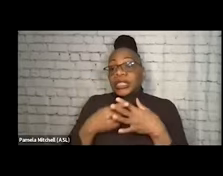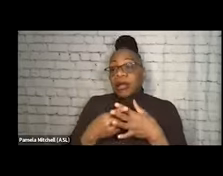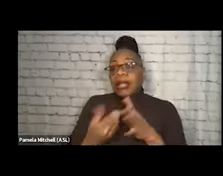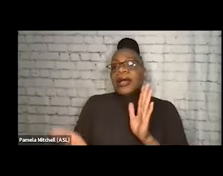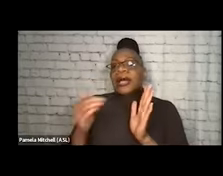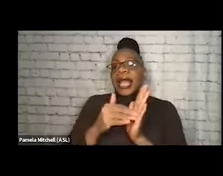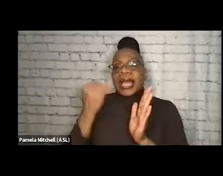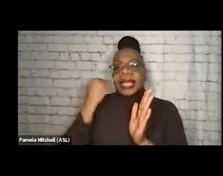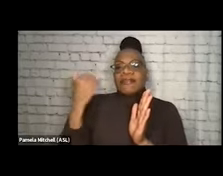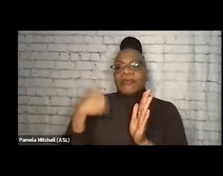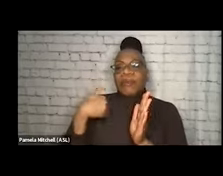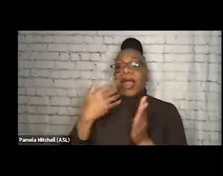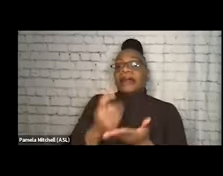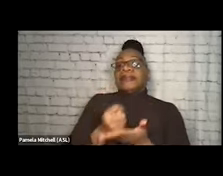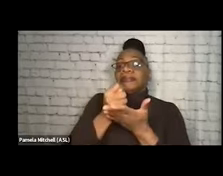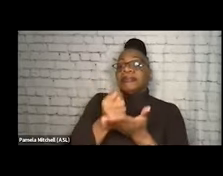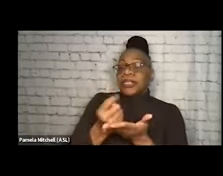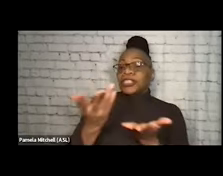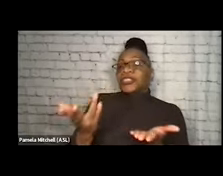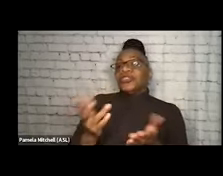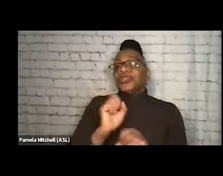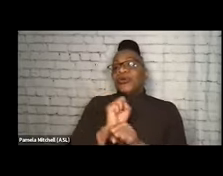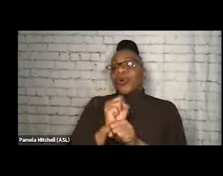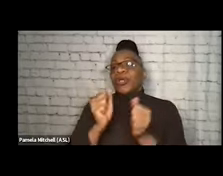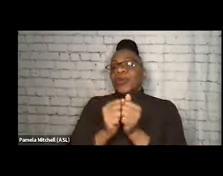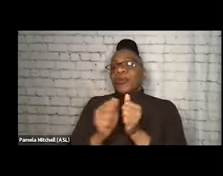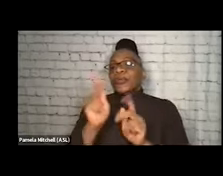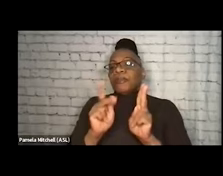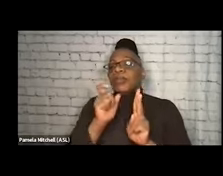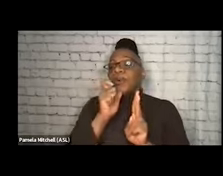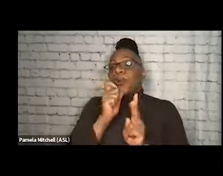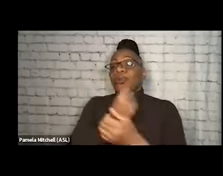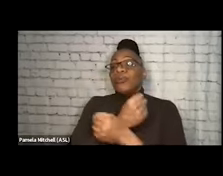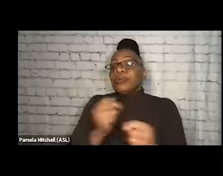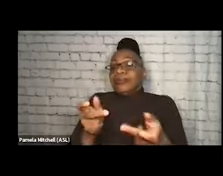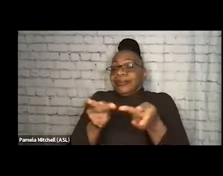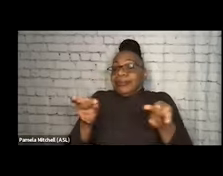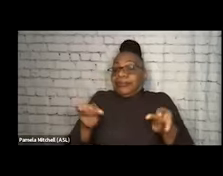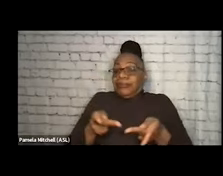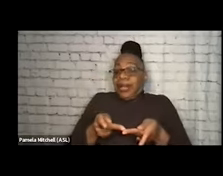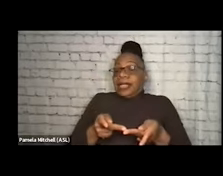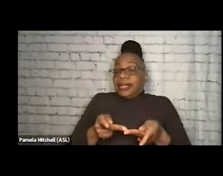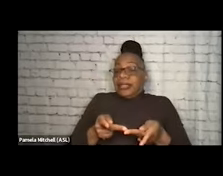as part of, like, your portfolio, working with unsheltered folks, are you considering things like wound care